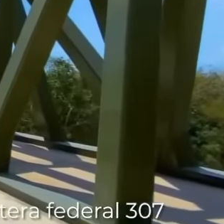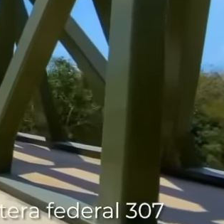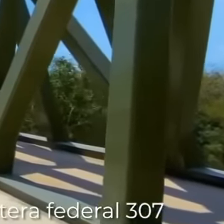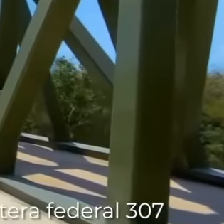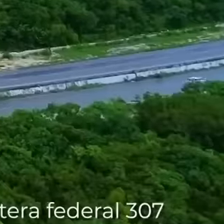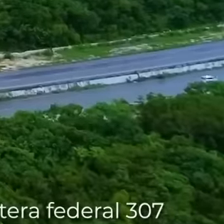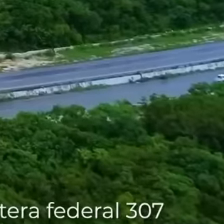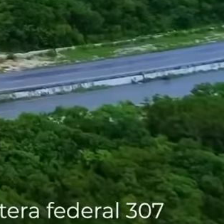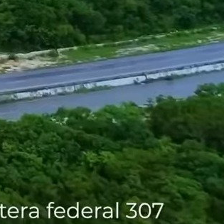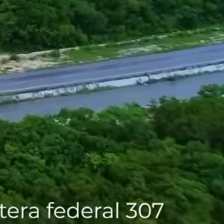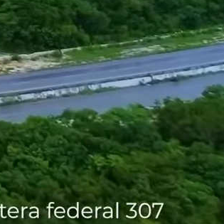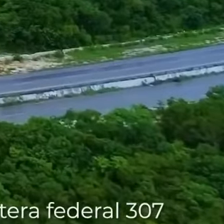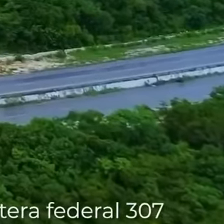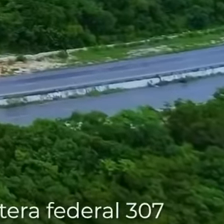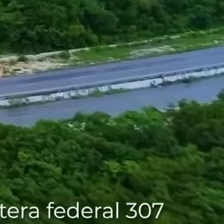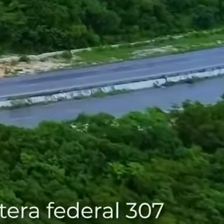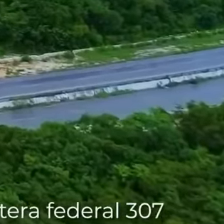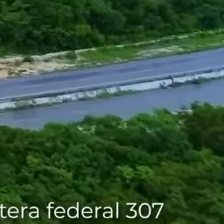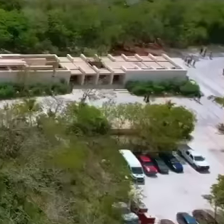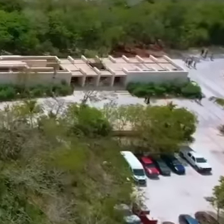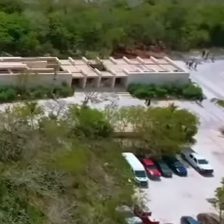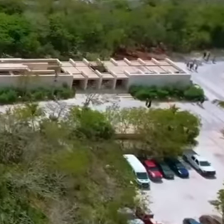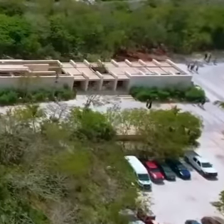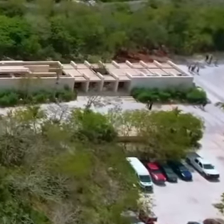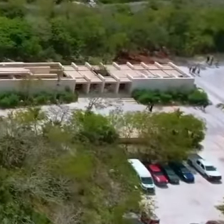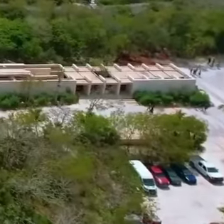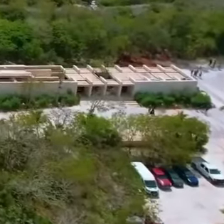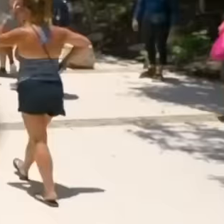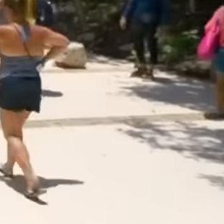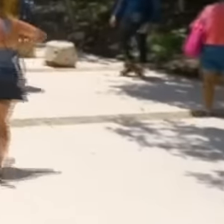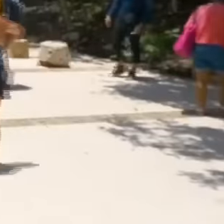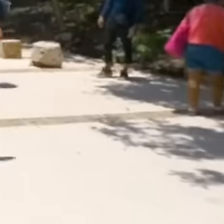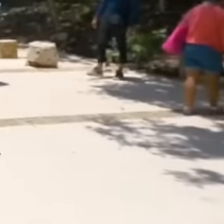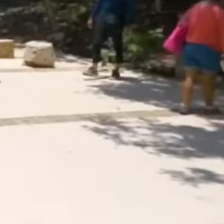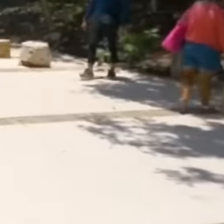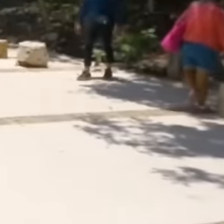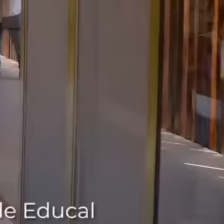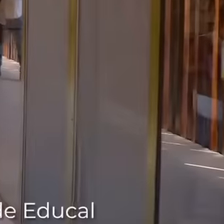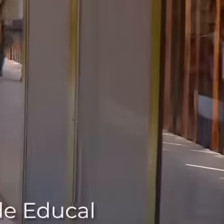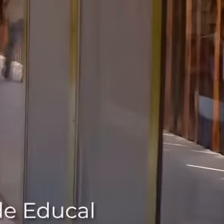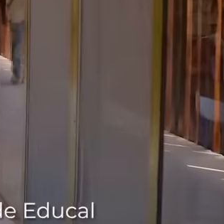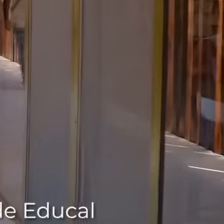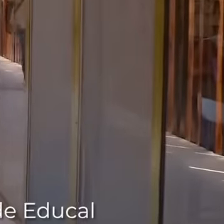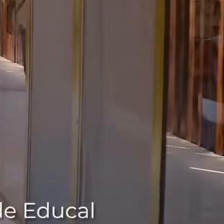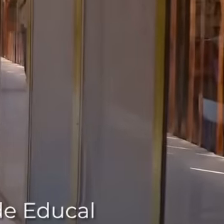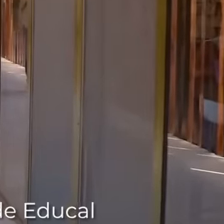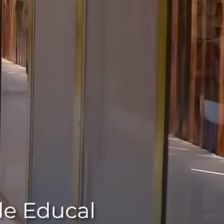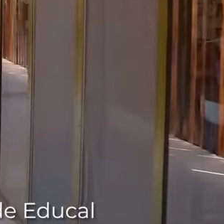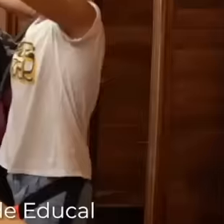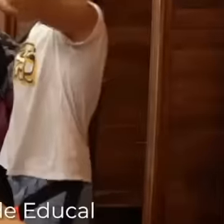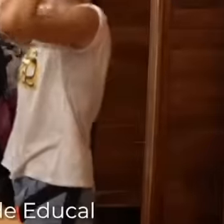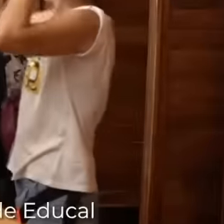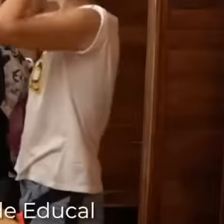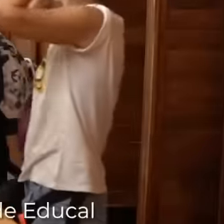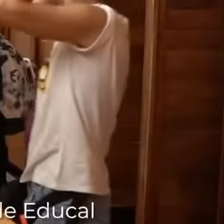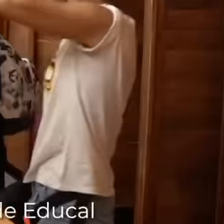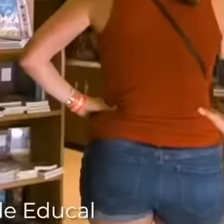federal highway 307 and a new access with a large portal administrative offices restrooms